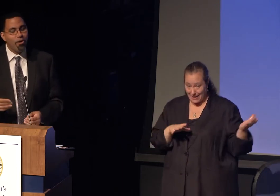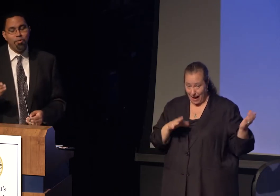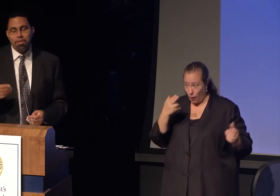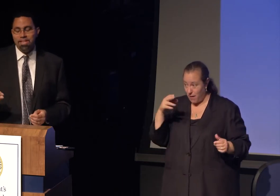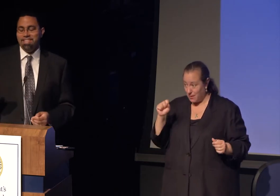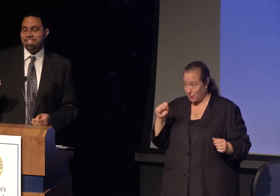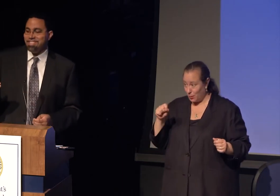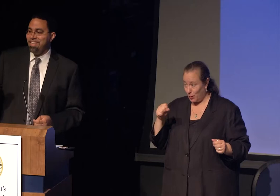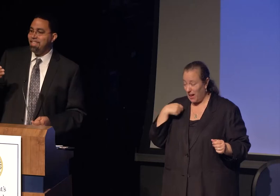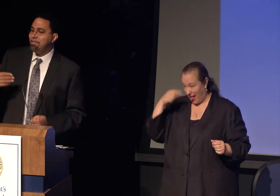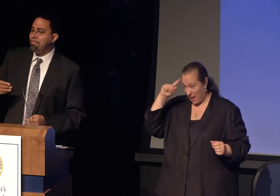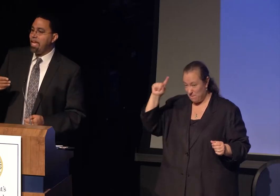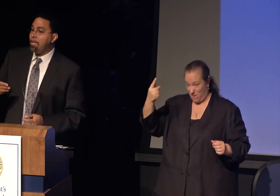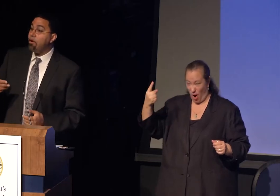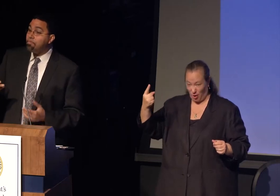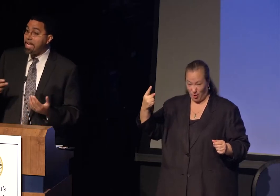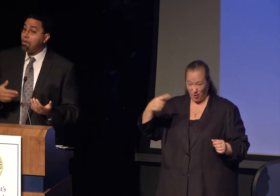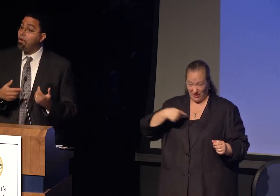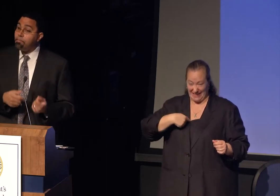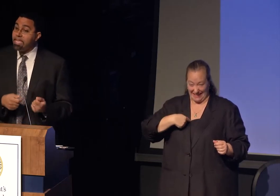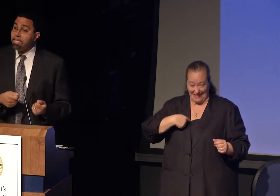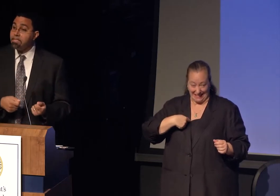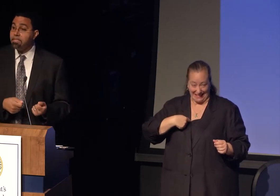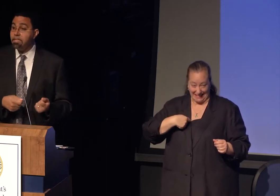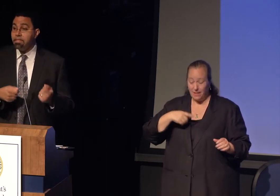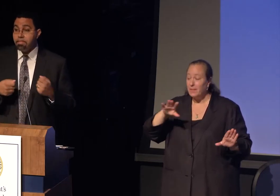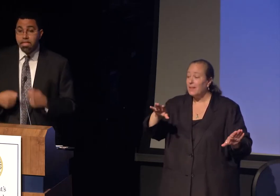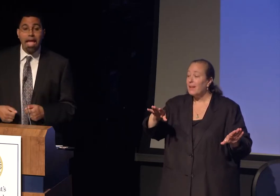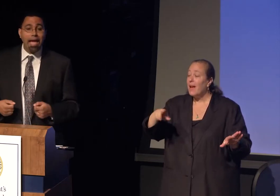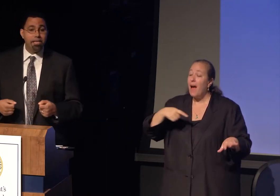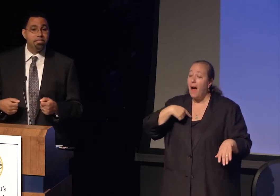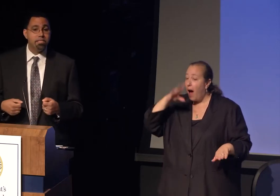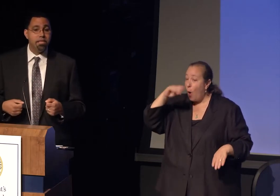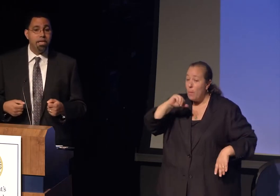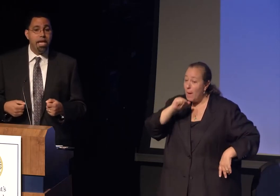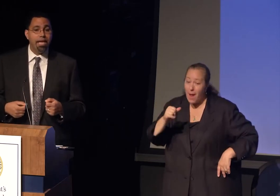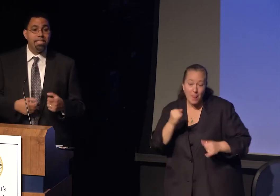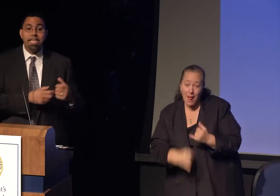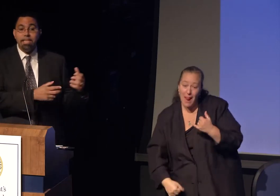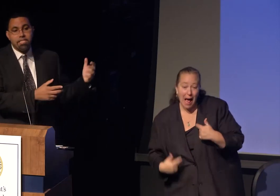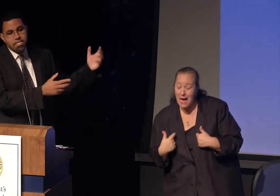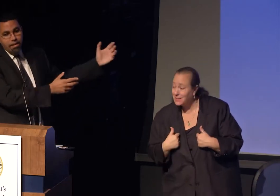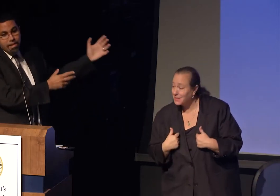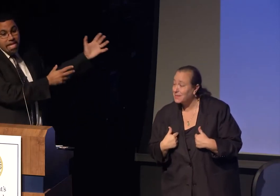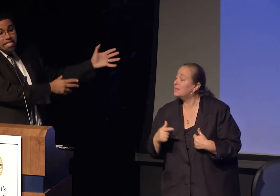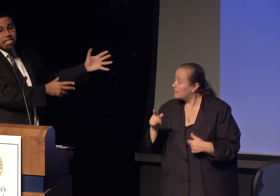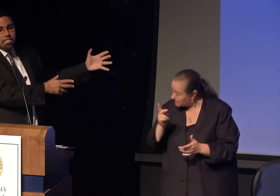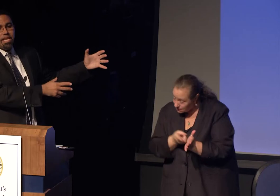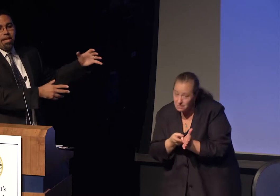but I hope that I won't be the last. And I say that to say, it'd be easy to say,